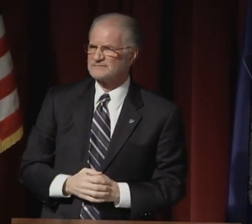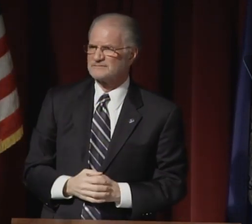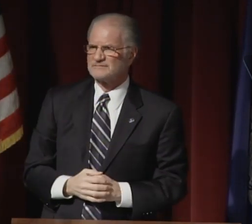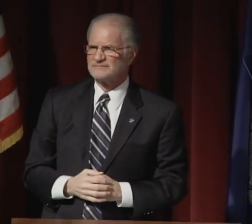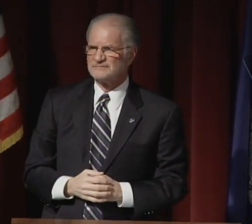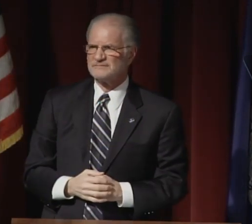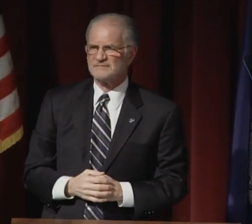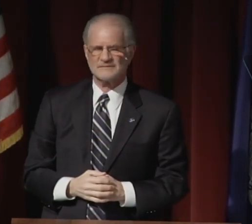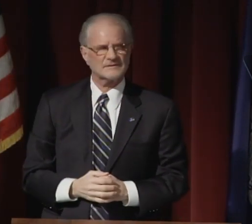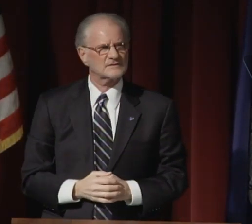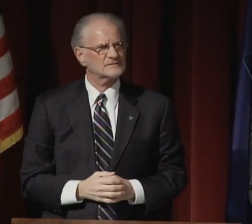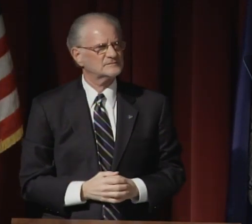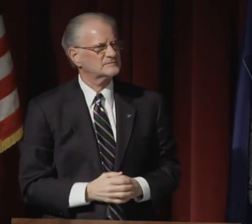of Gallaudet.